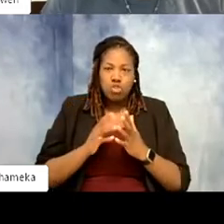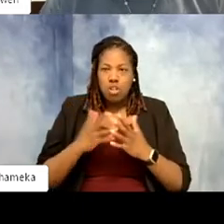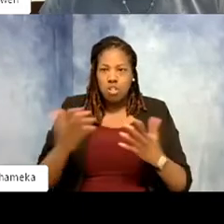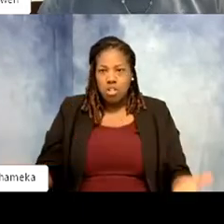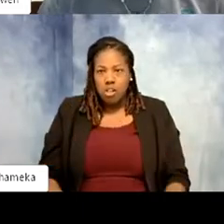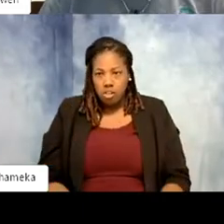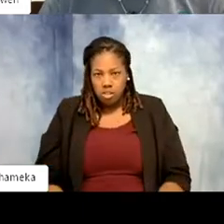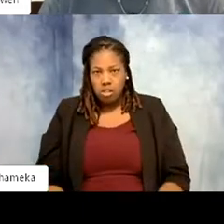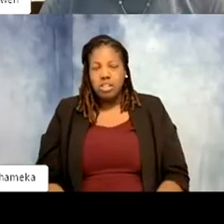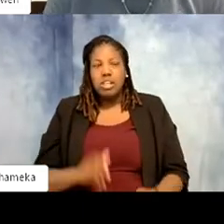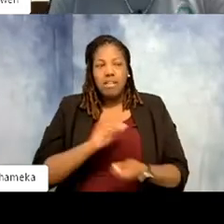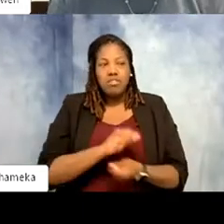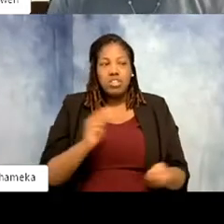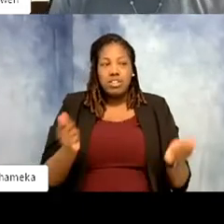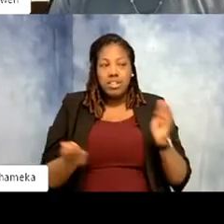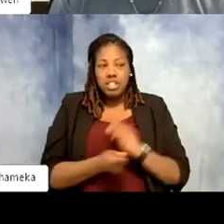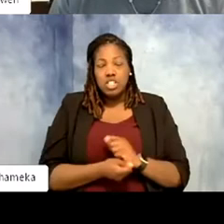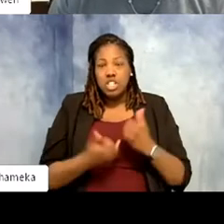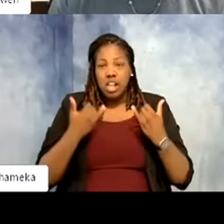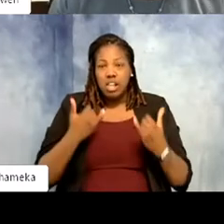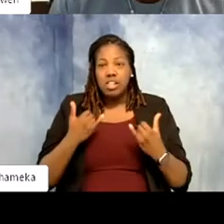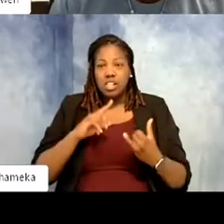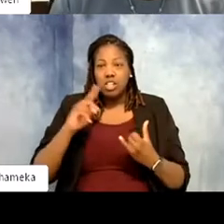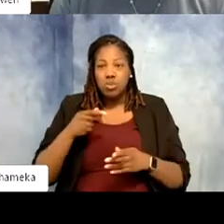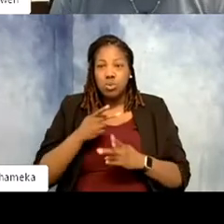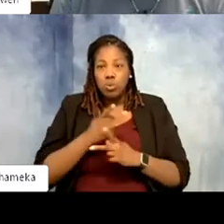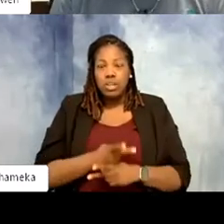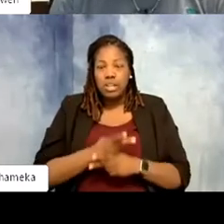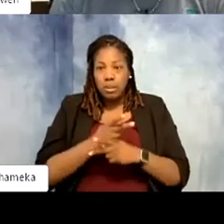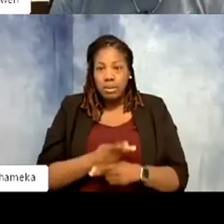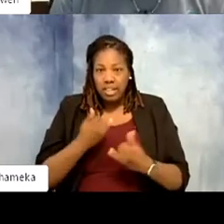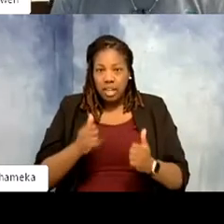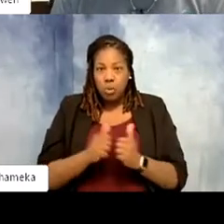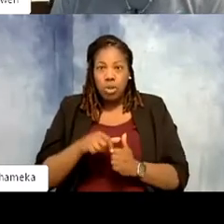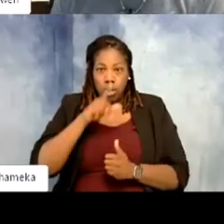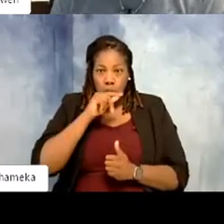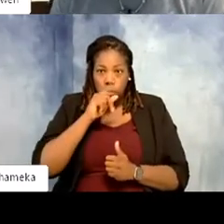evolving into where zookeeping is now with birds. Yeah you have to use STEAM. You have to have